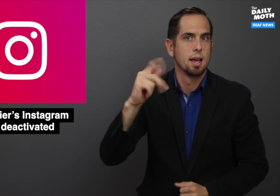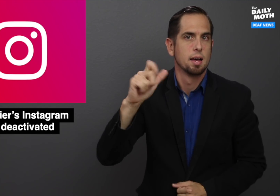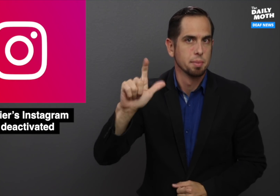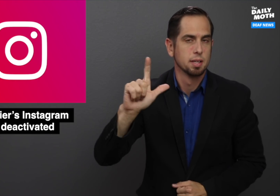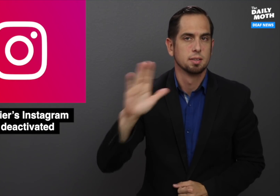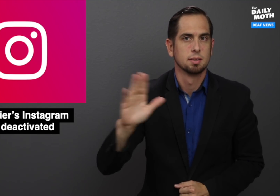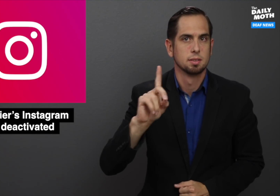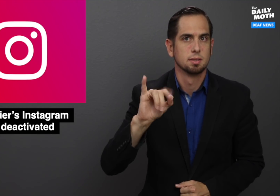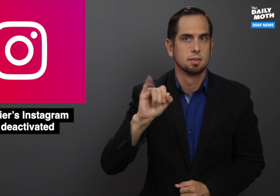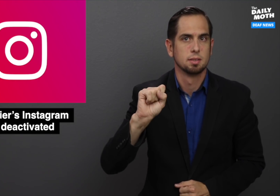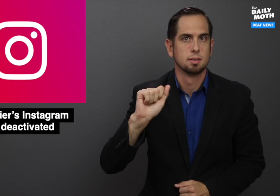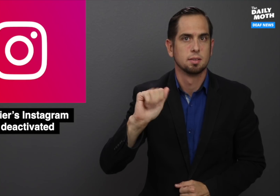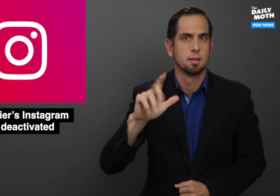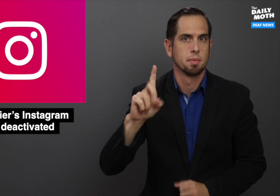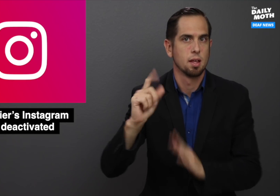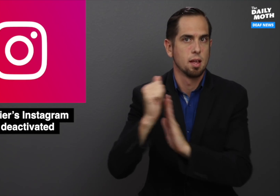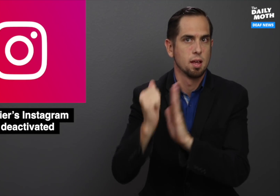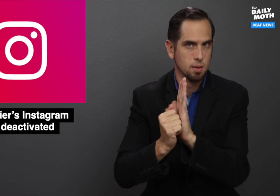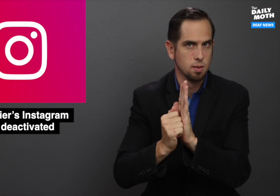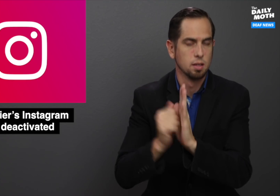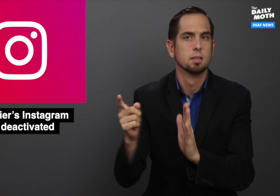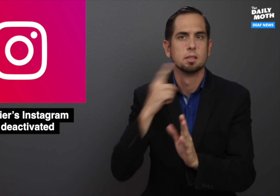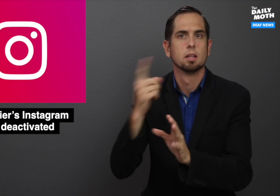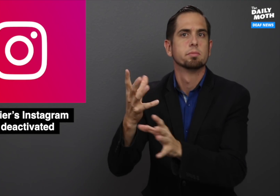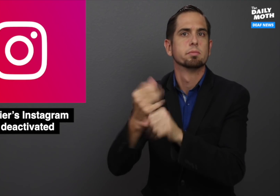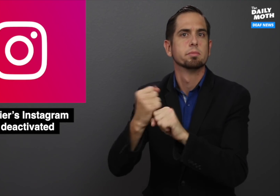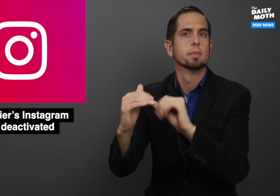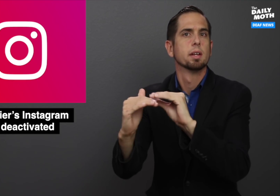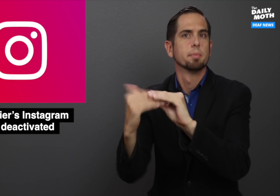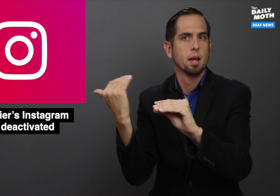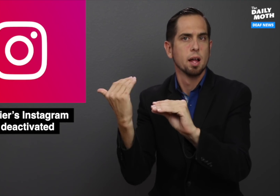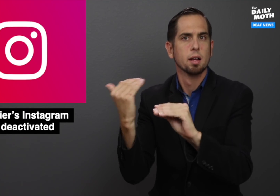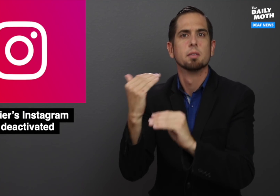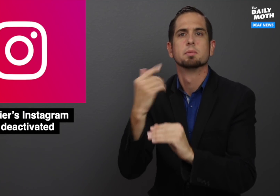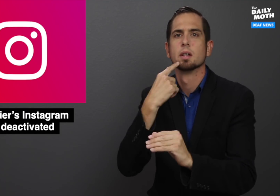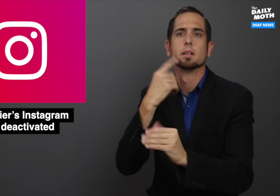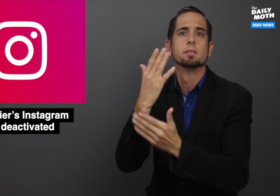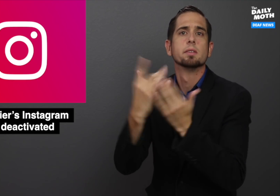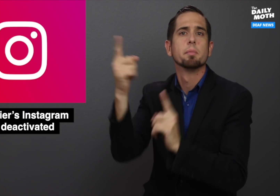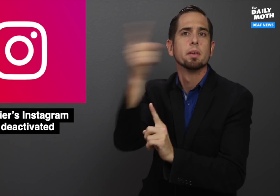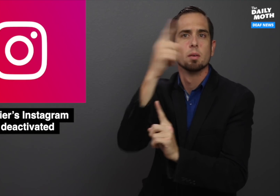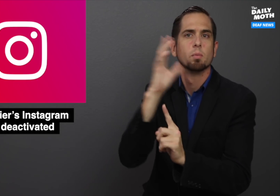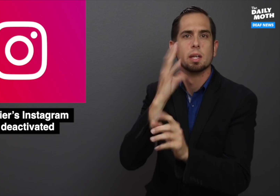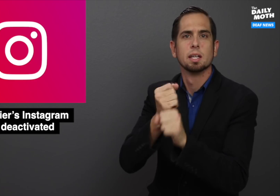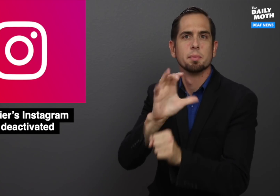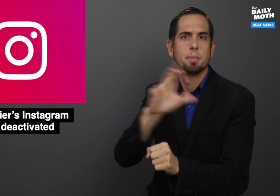someone would get back to him. He expressed gratitude to those who supported him.